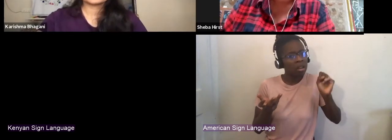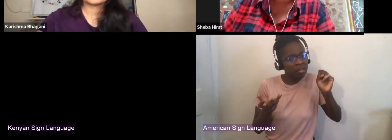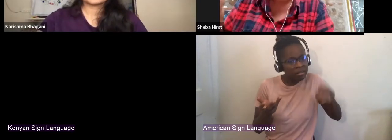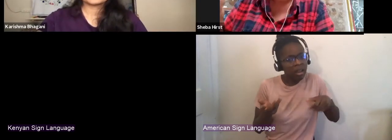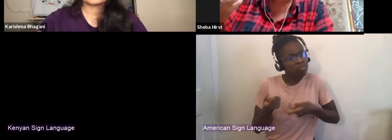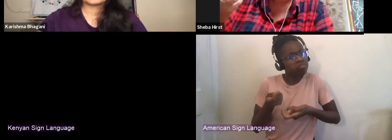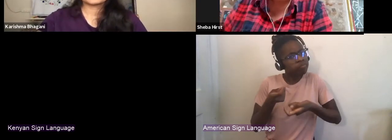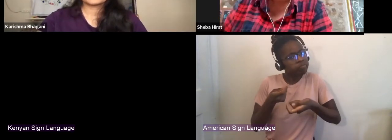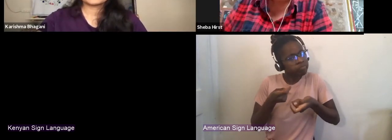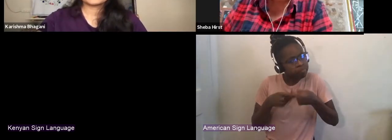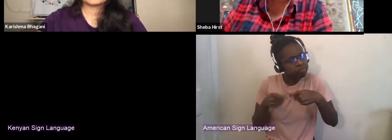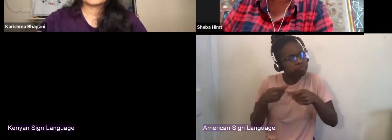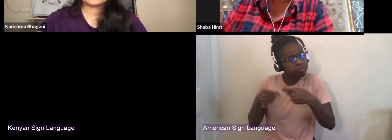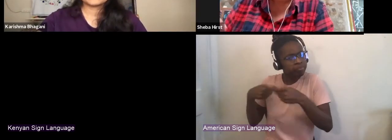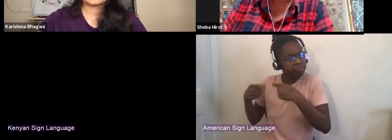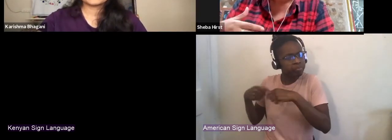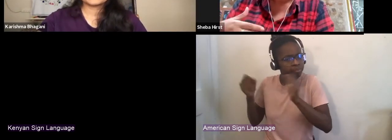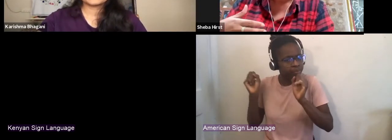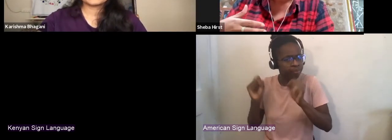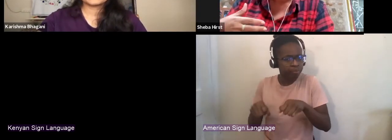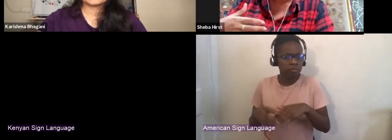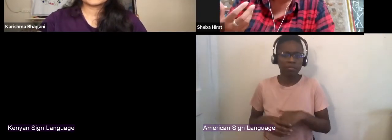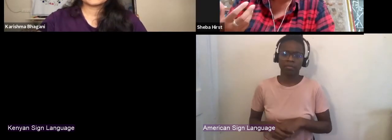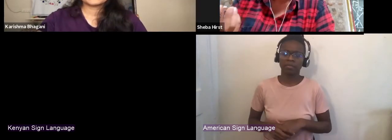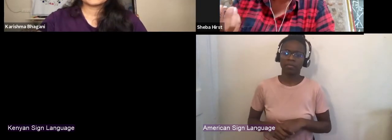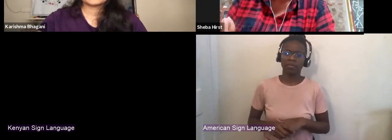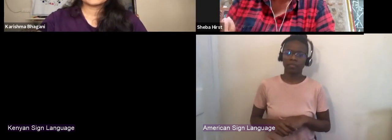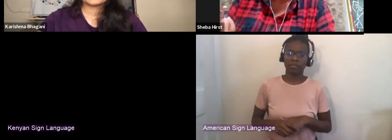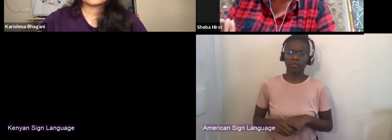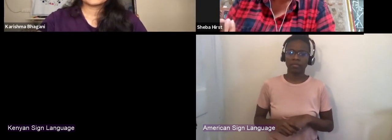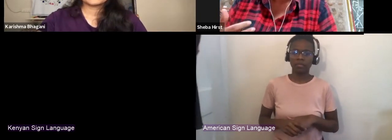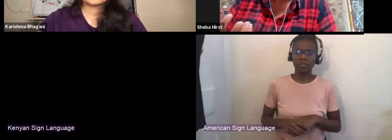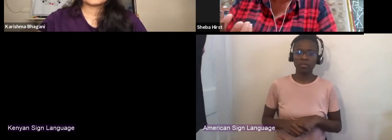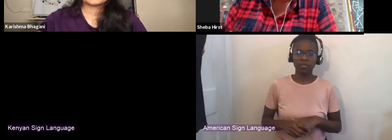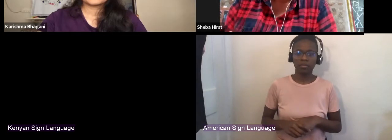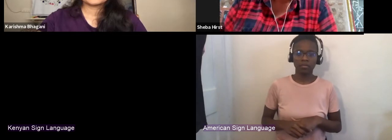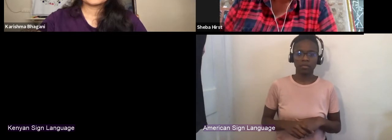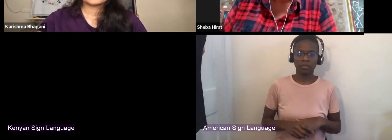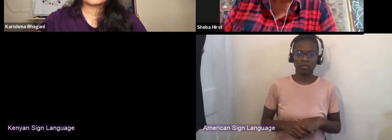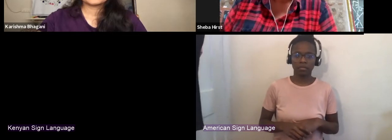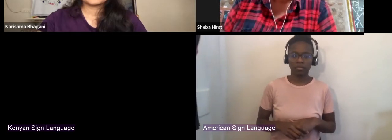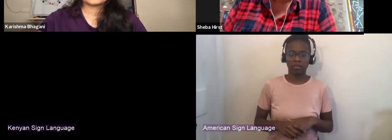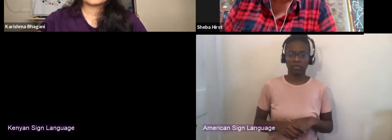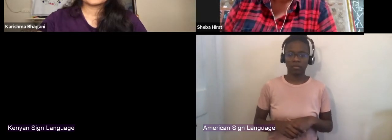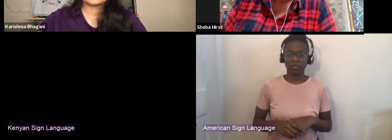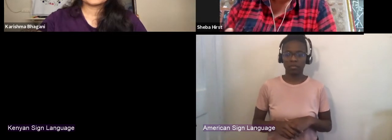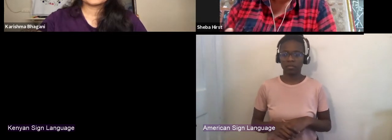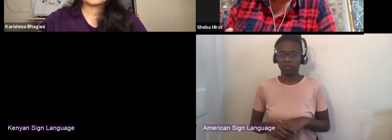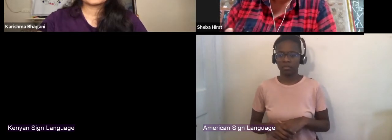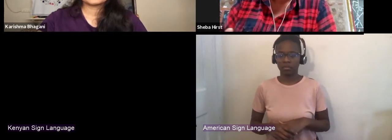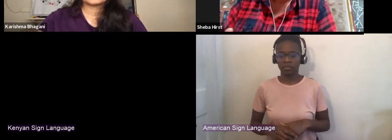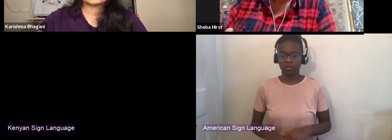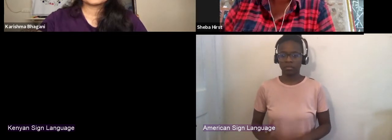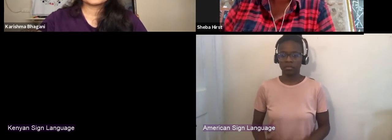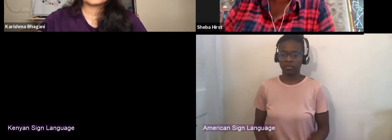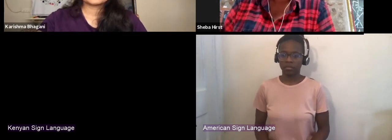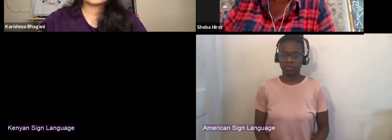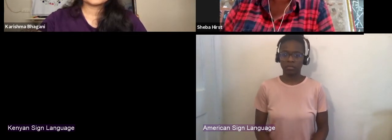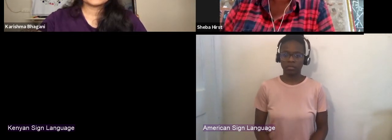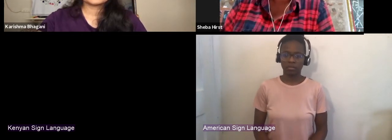these new insights and thinking, I mean, and even around the culture of practice or policy and that kind of thing